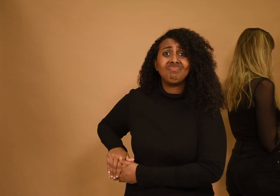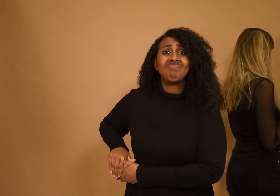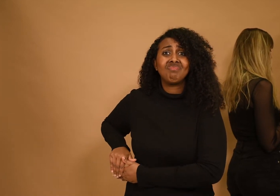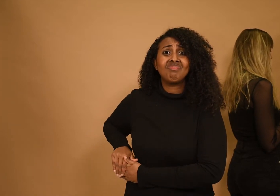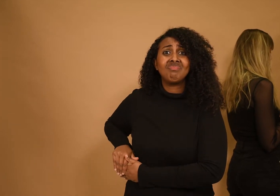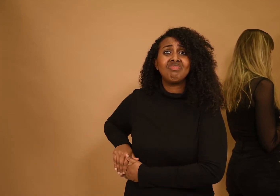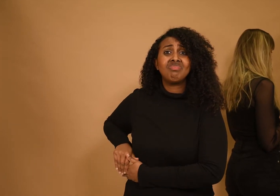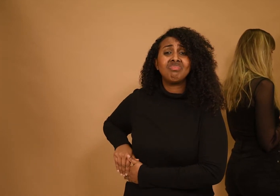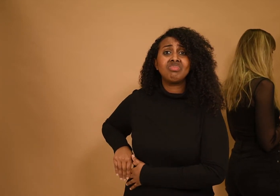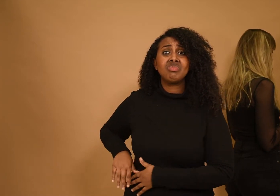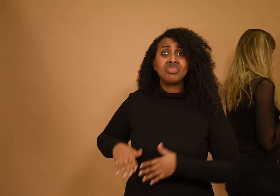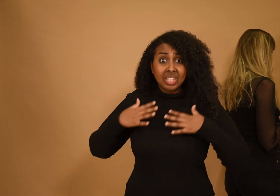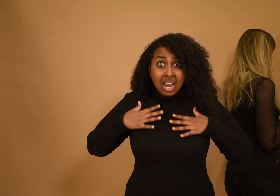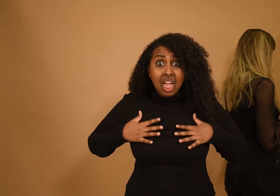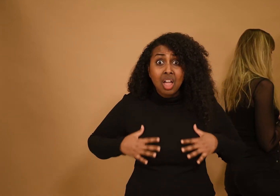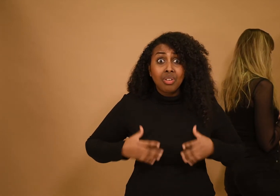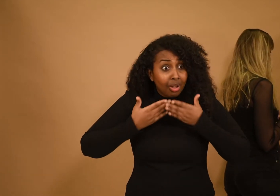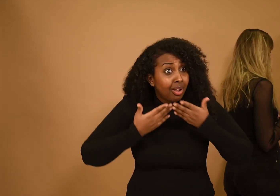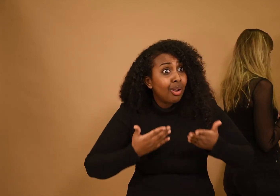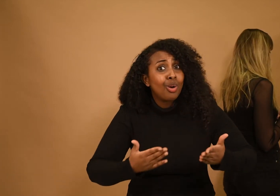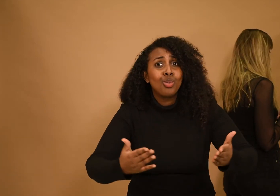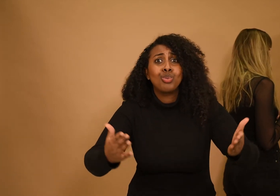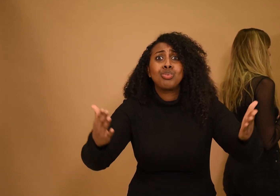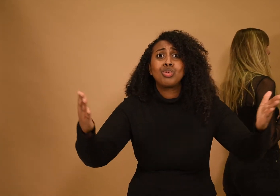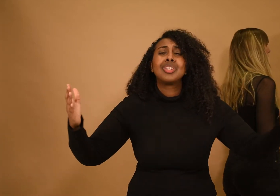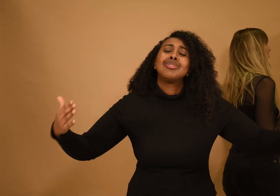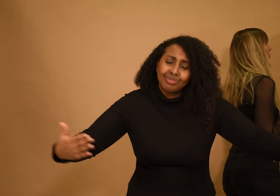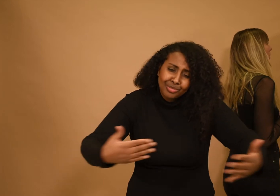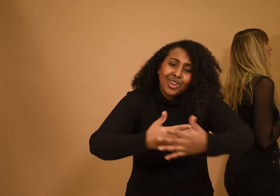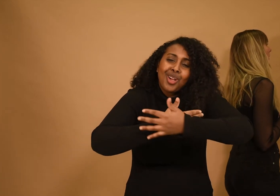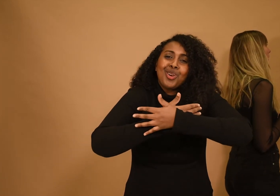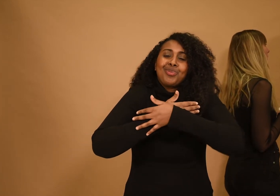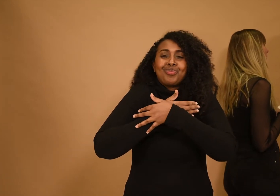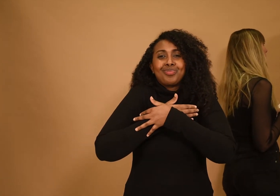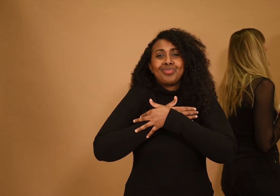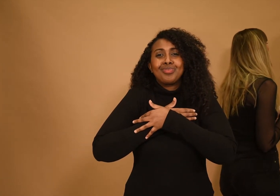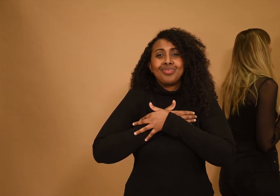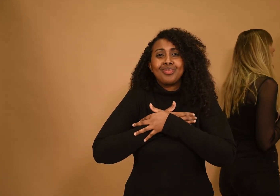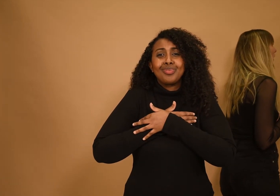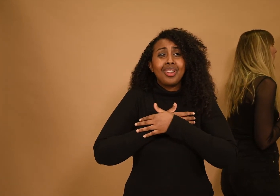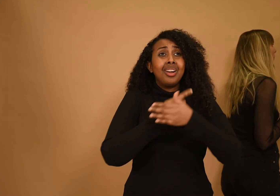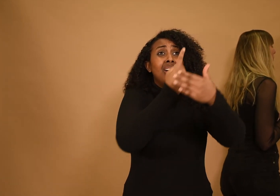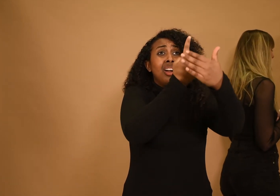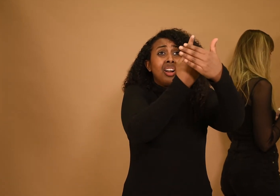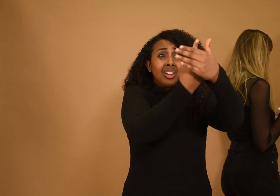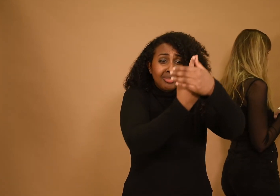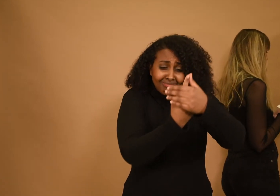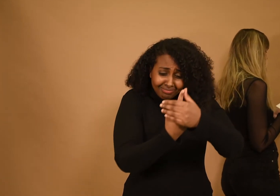when bodies open and enclose they enclose the other, in one body